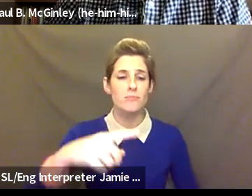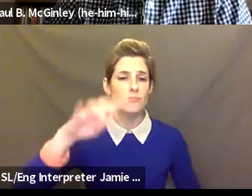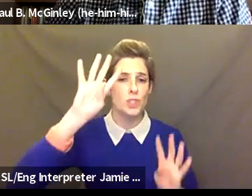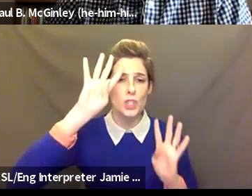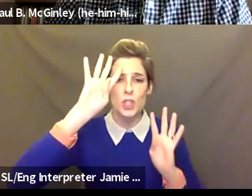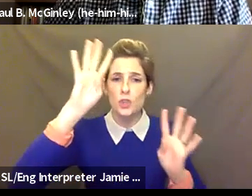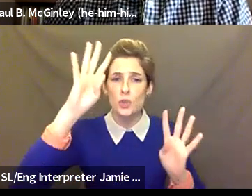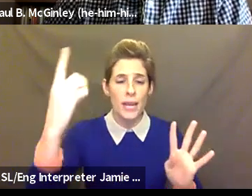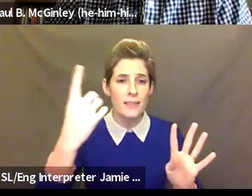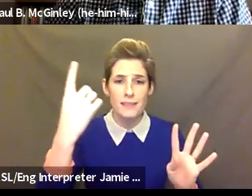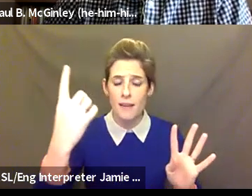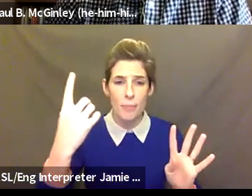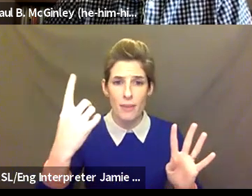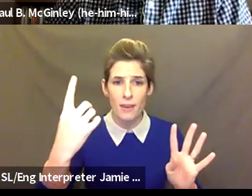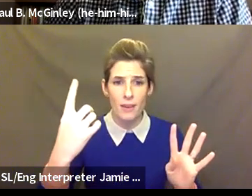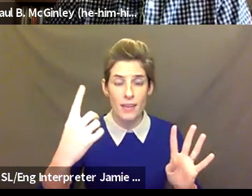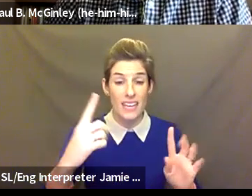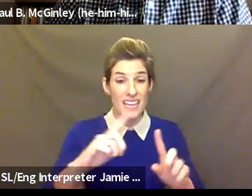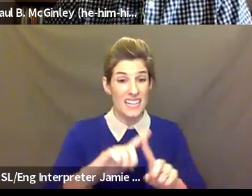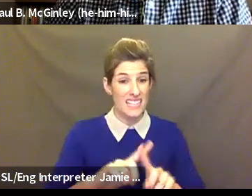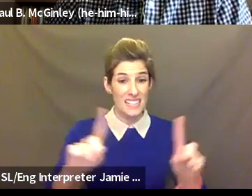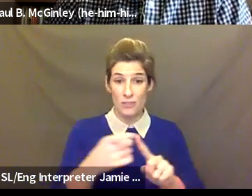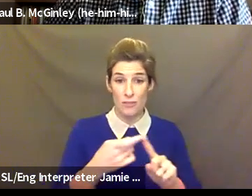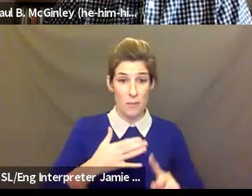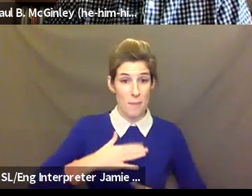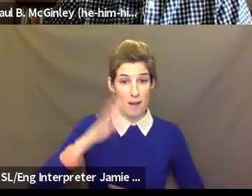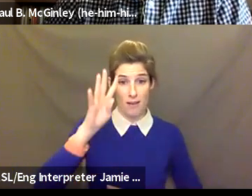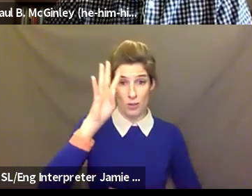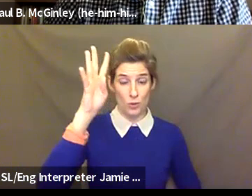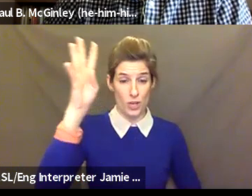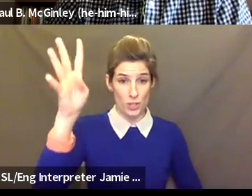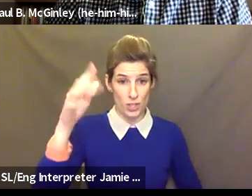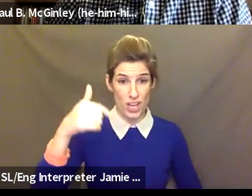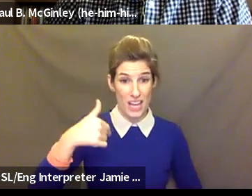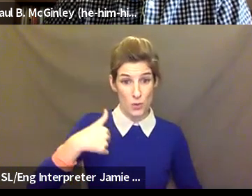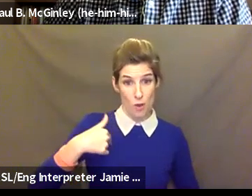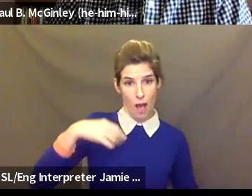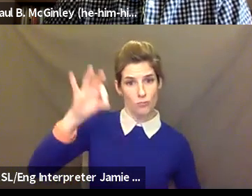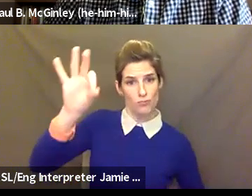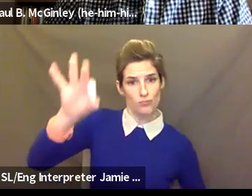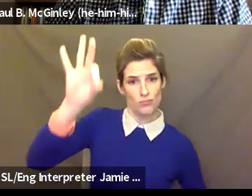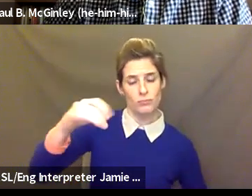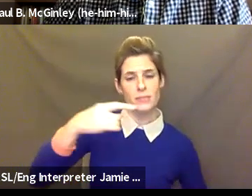creation was. Do I get to tell you what to do. Absolutely not. Does anyone else get to tell you what to do? Absolutely not.